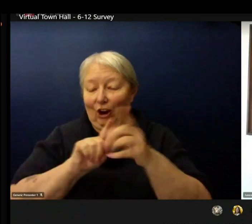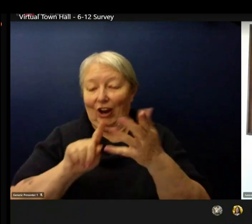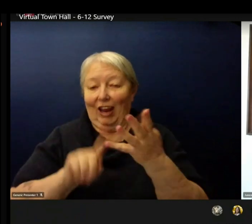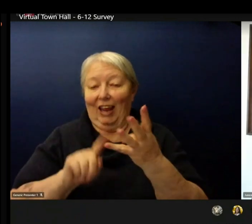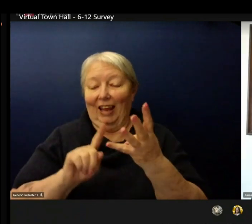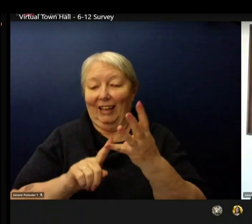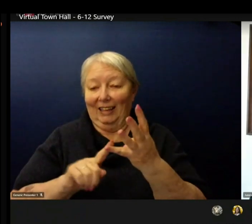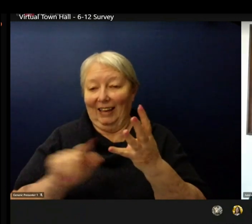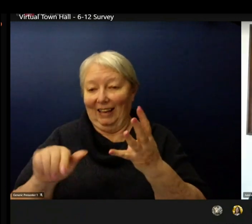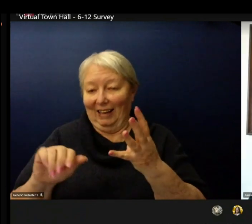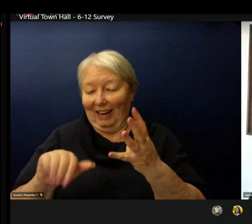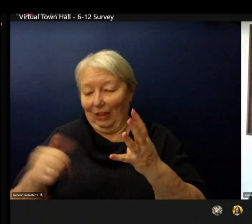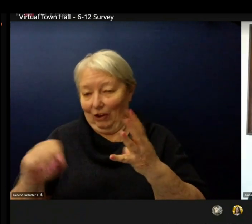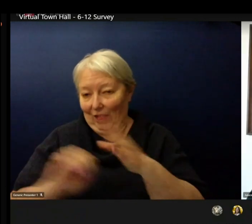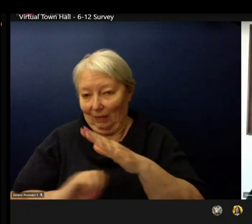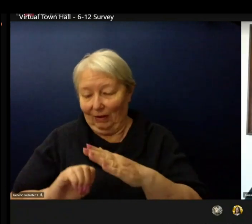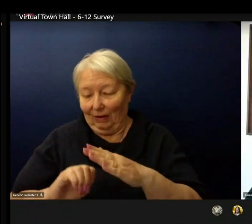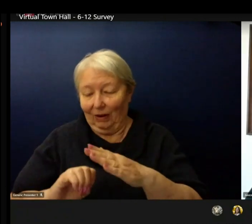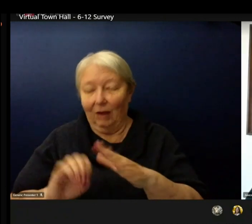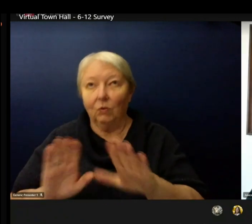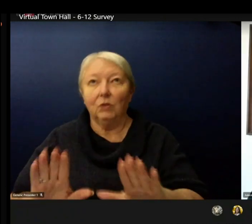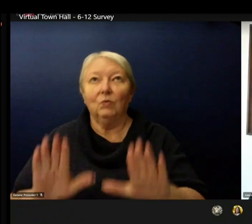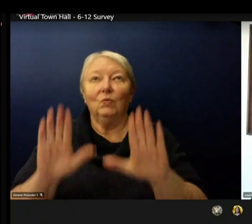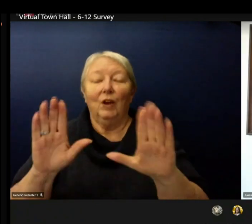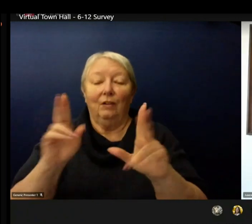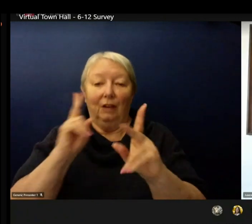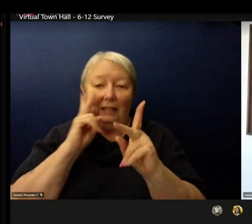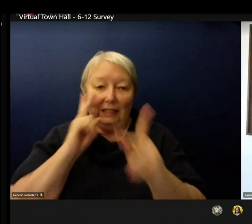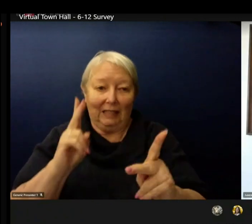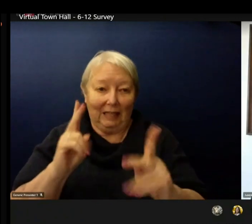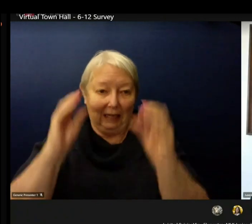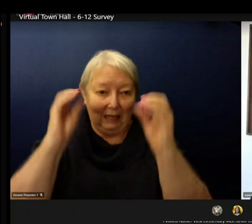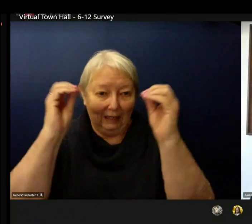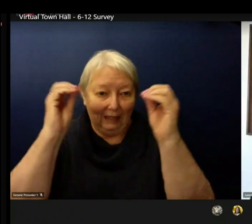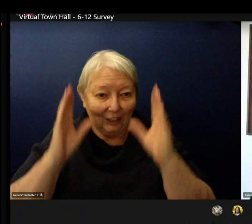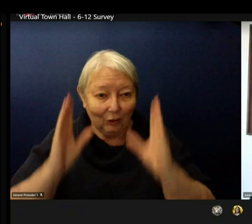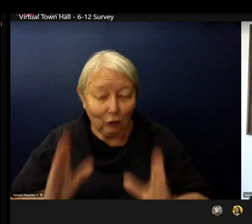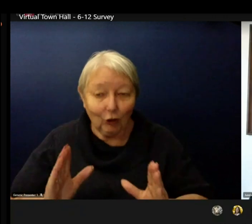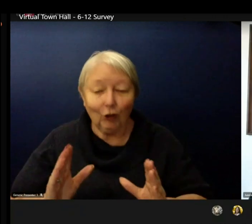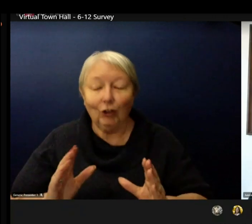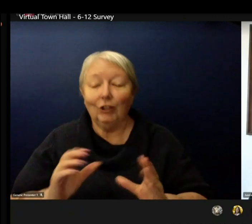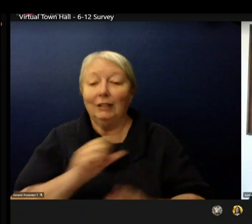our educators our staff our students and our families so excited.